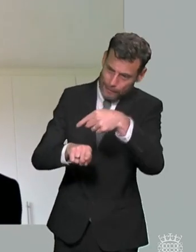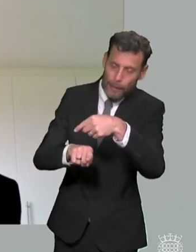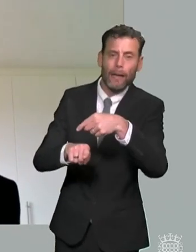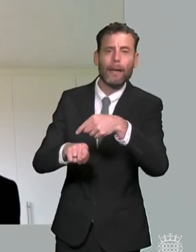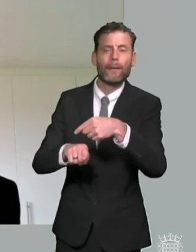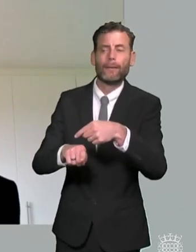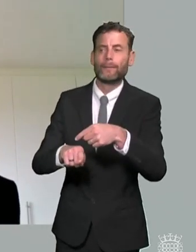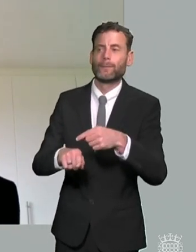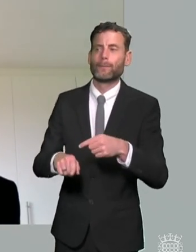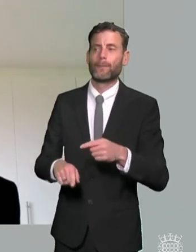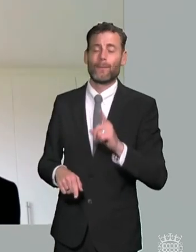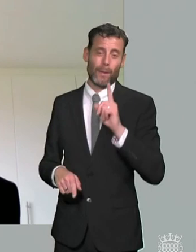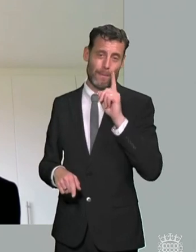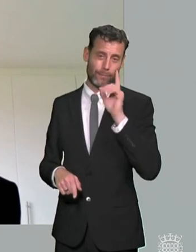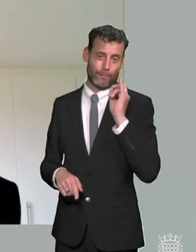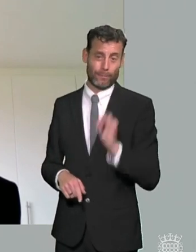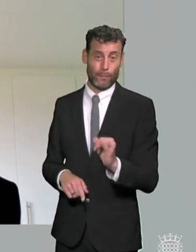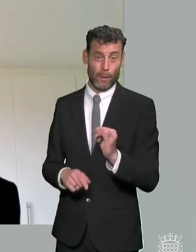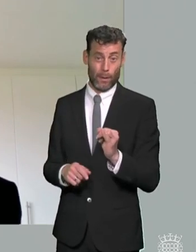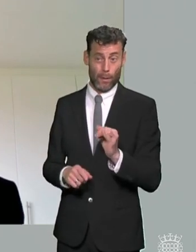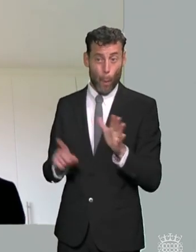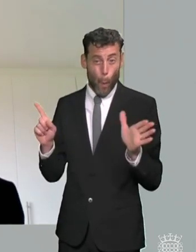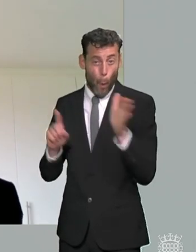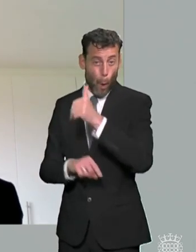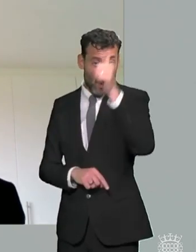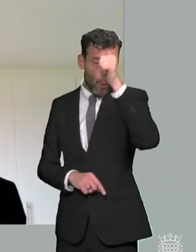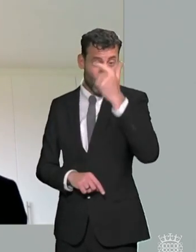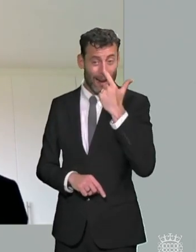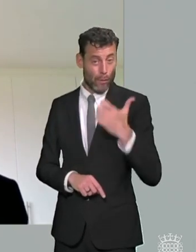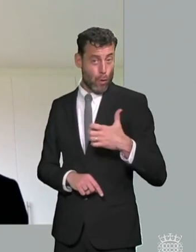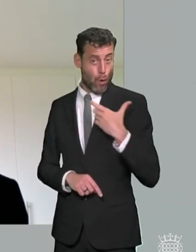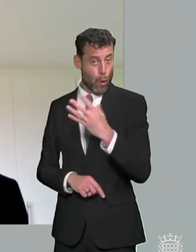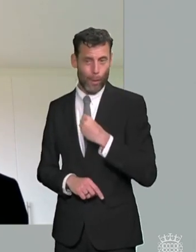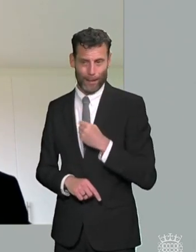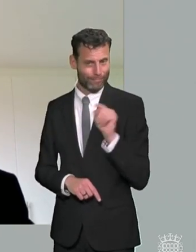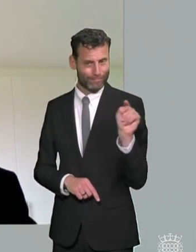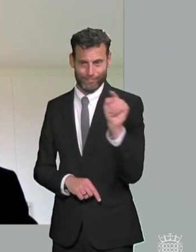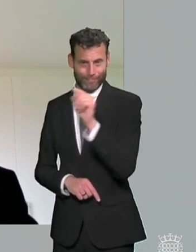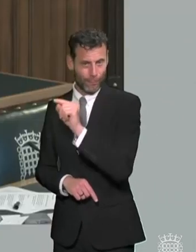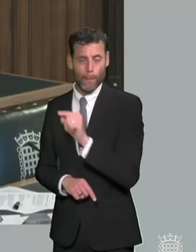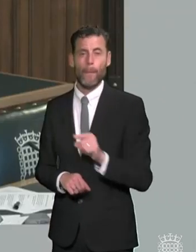far too many to too few people know about our service and our jurisdiction is too limited